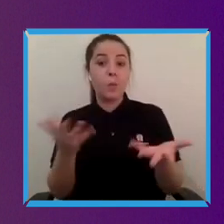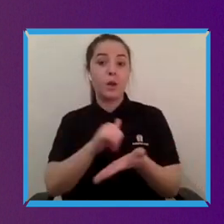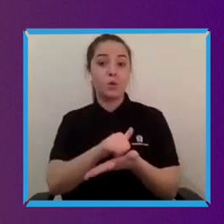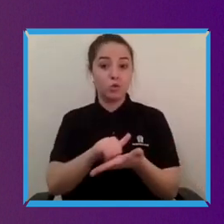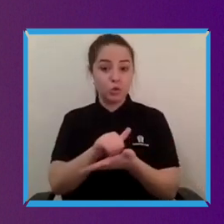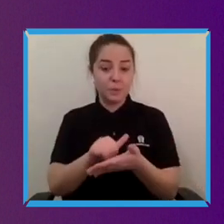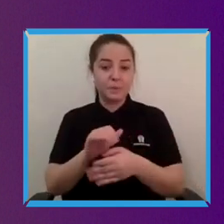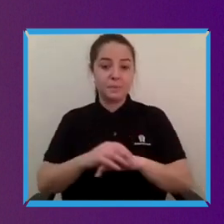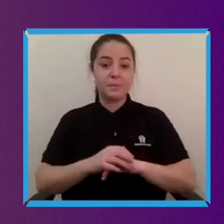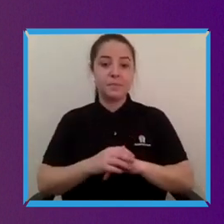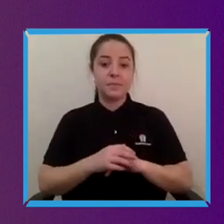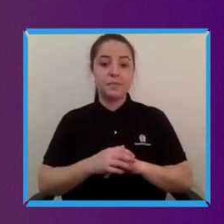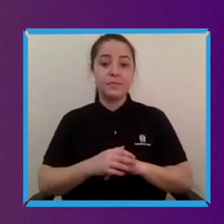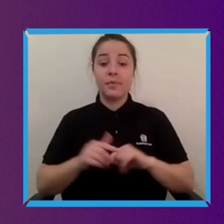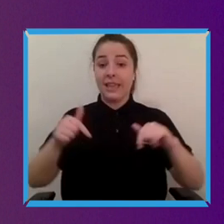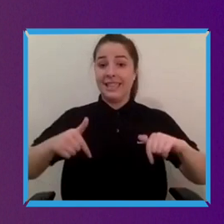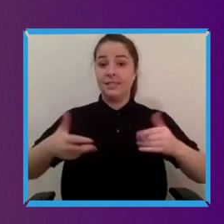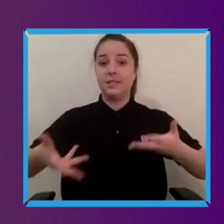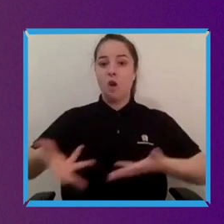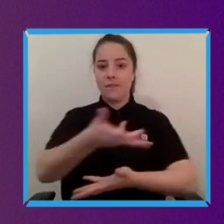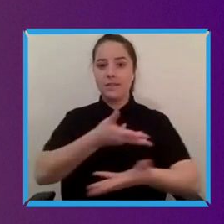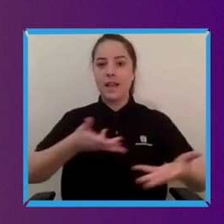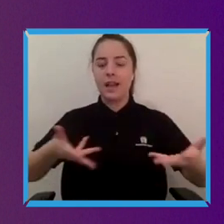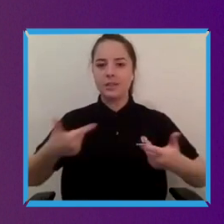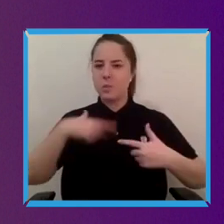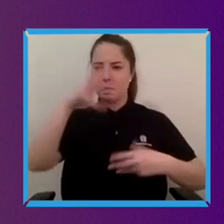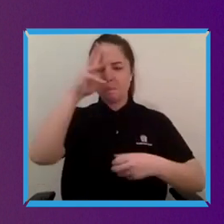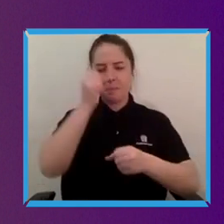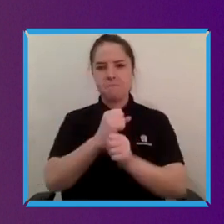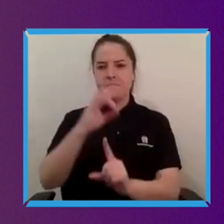This kind of conversation that we bring we believe is vital.